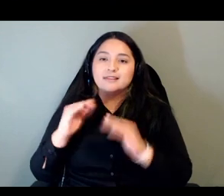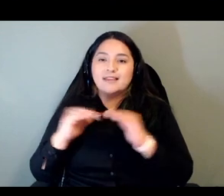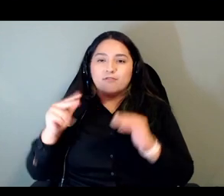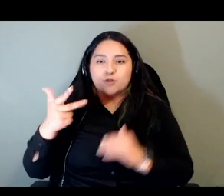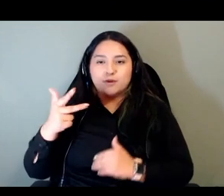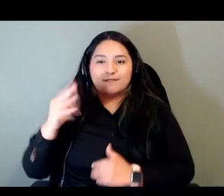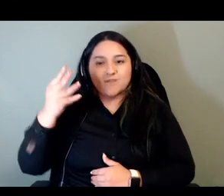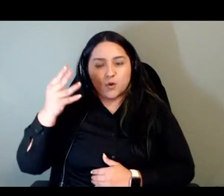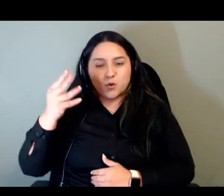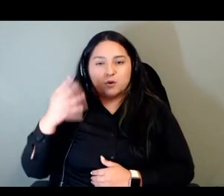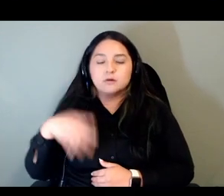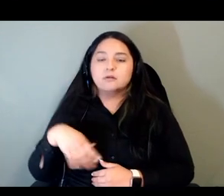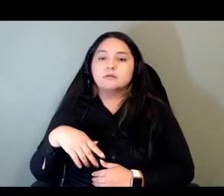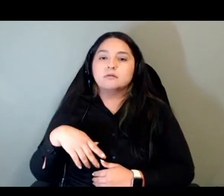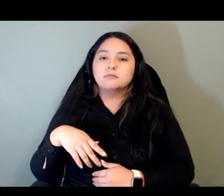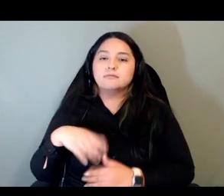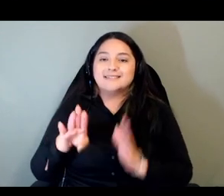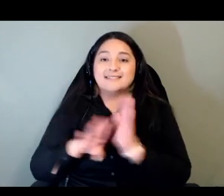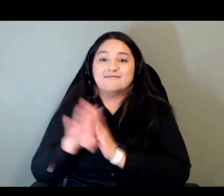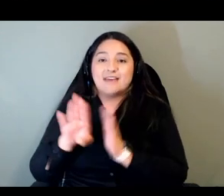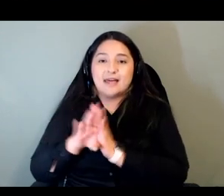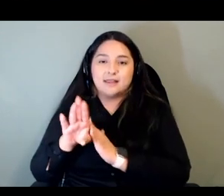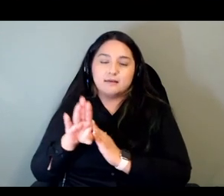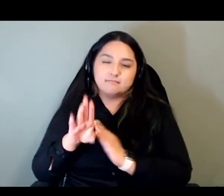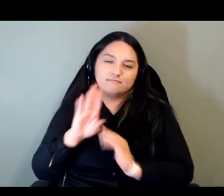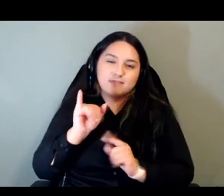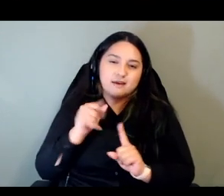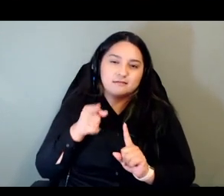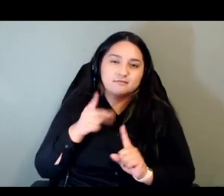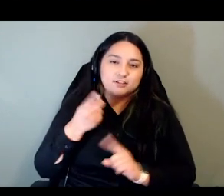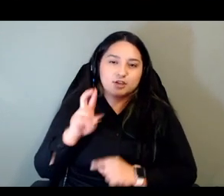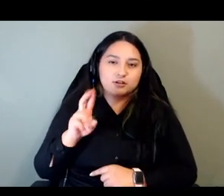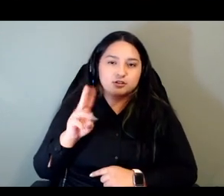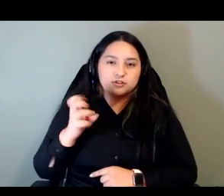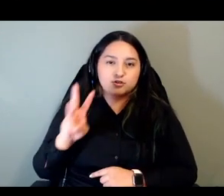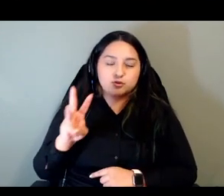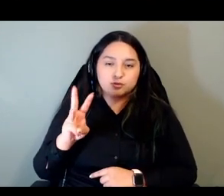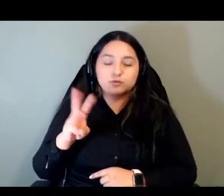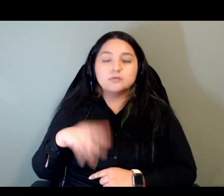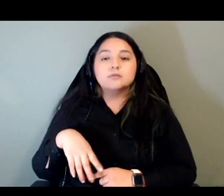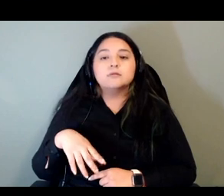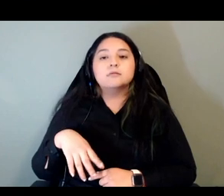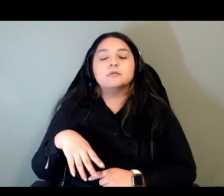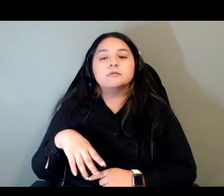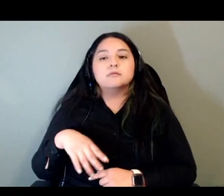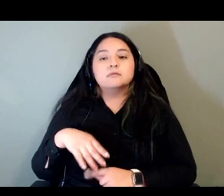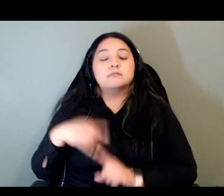chu's input was a focus on narratives this is something that if i could go back in time